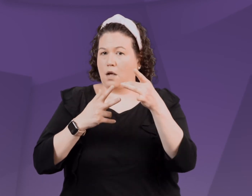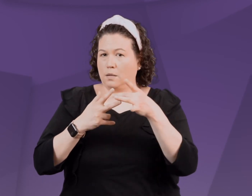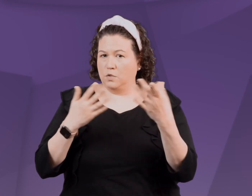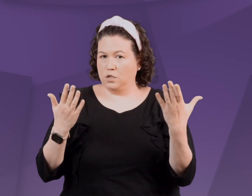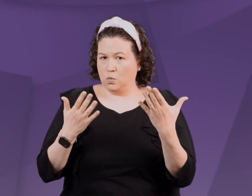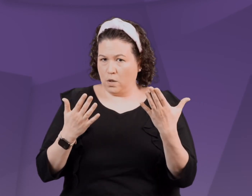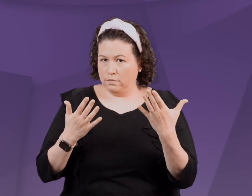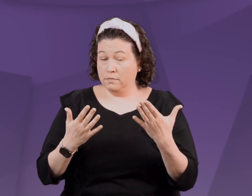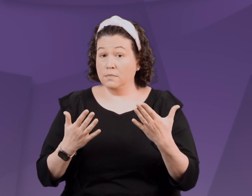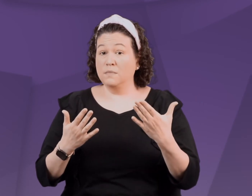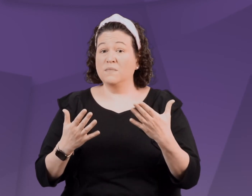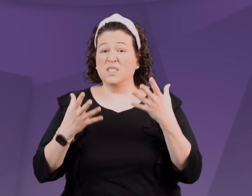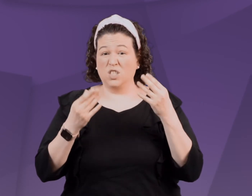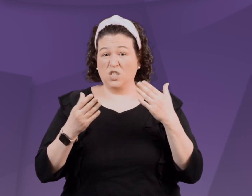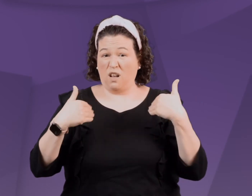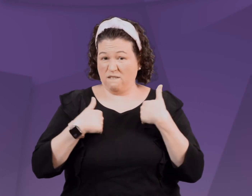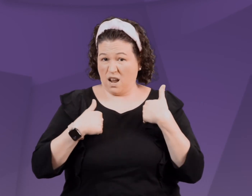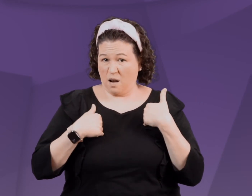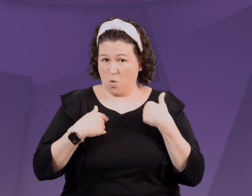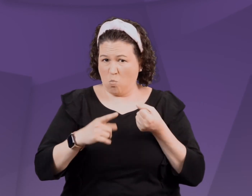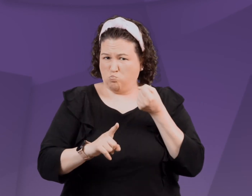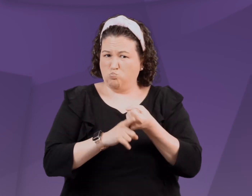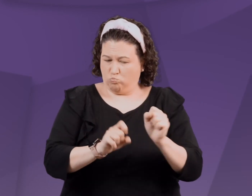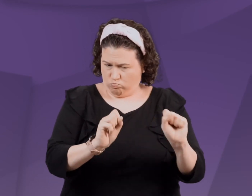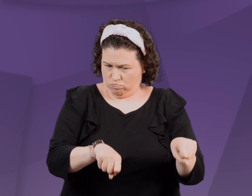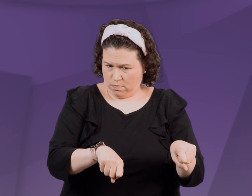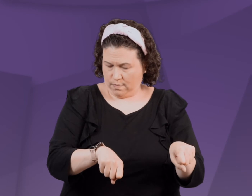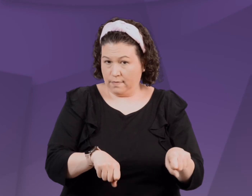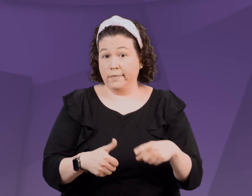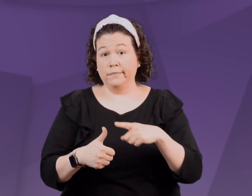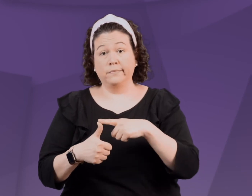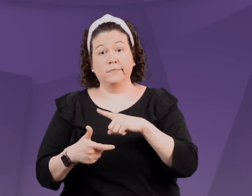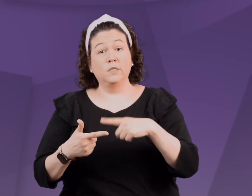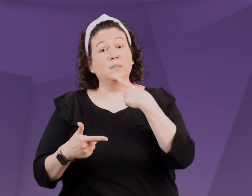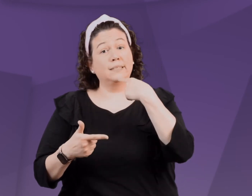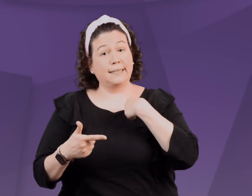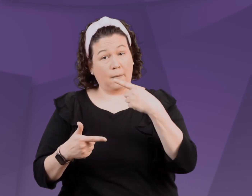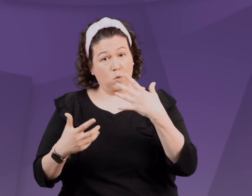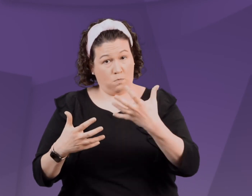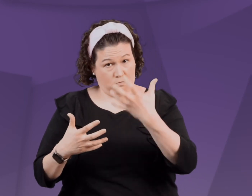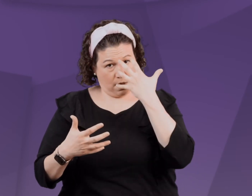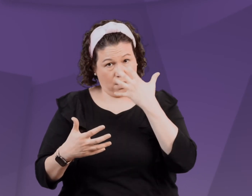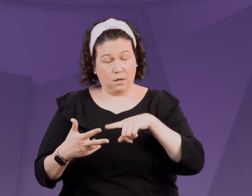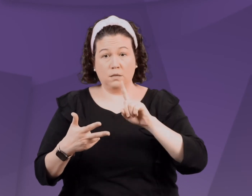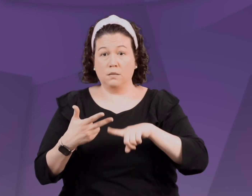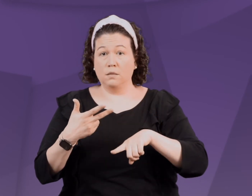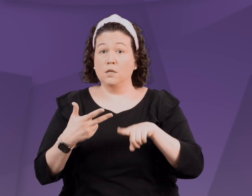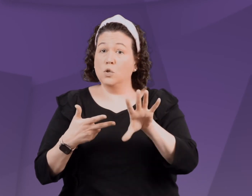And then I targeted acceptable options for her, you may hit a stuffed animal,